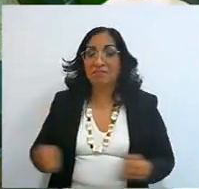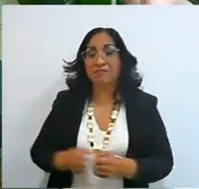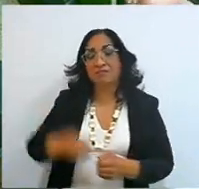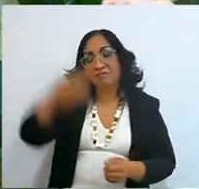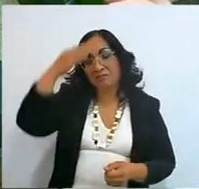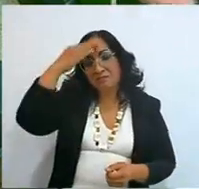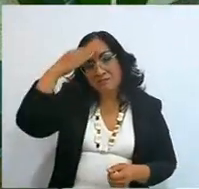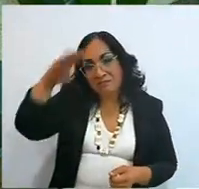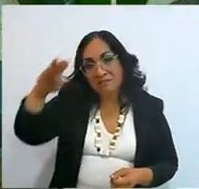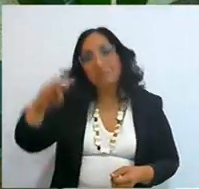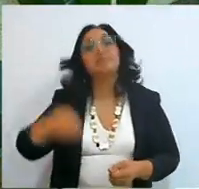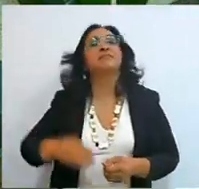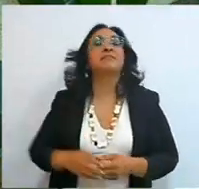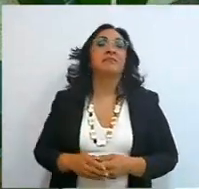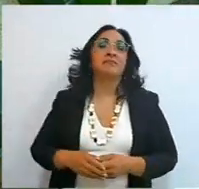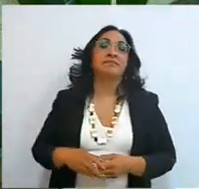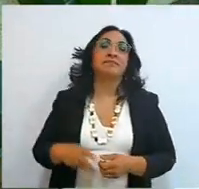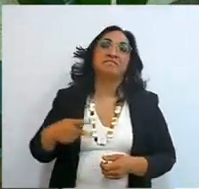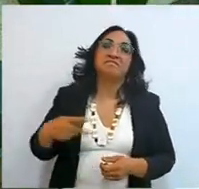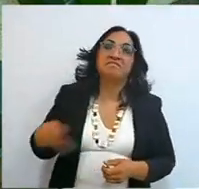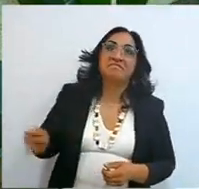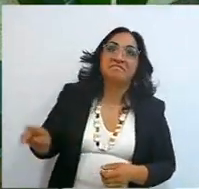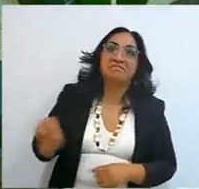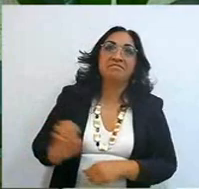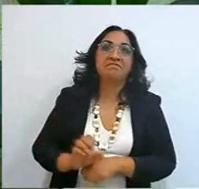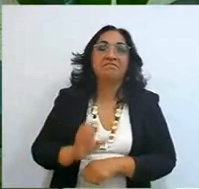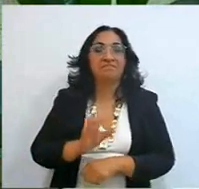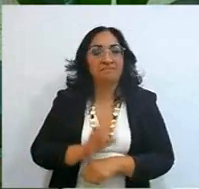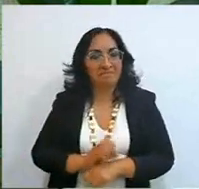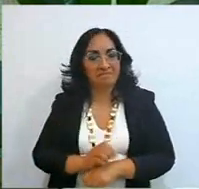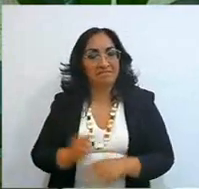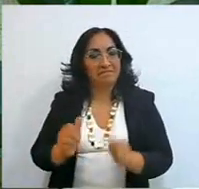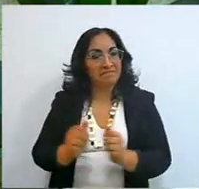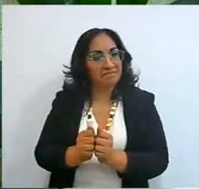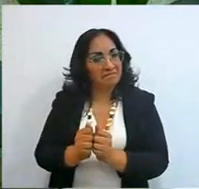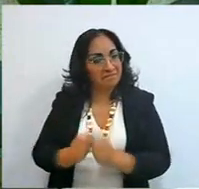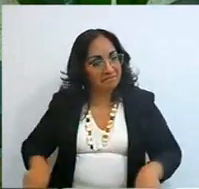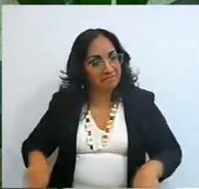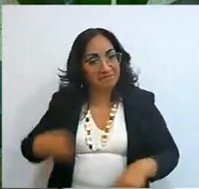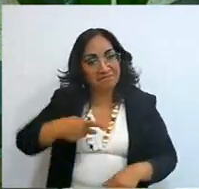then, but notice how Jethro himself told him and there is the key: